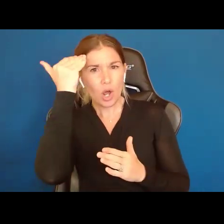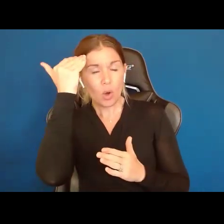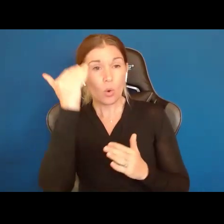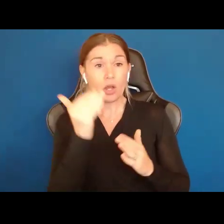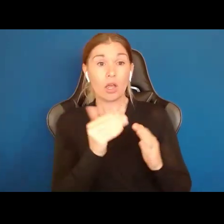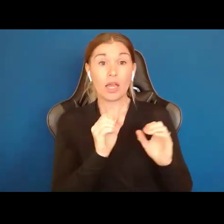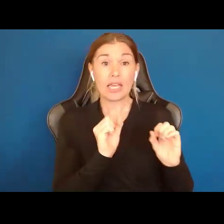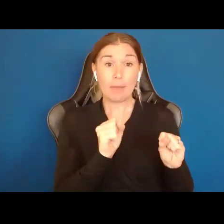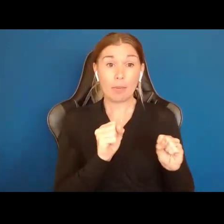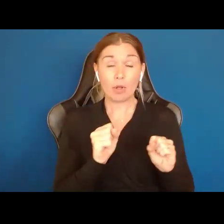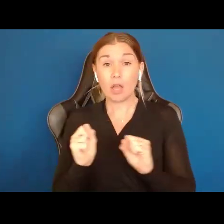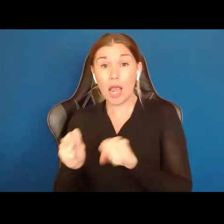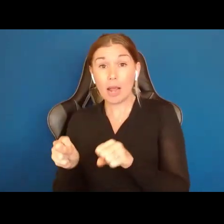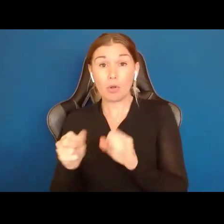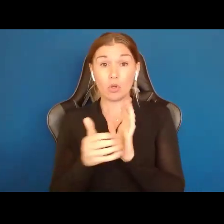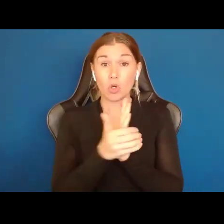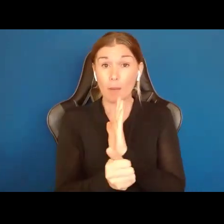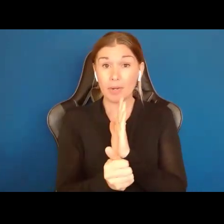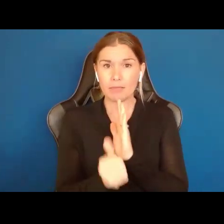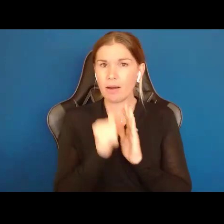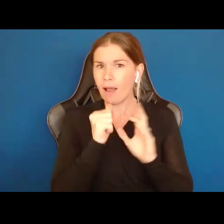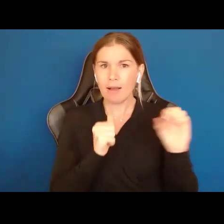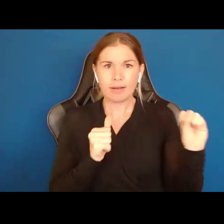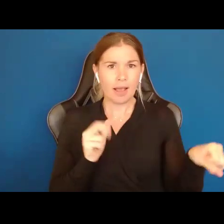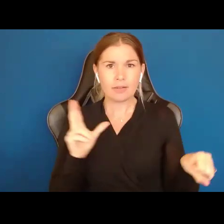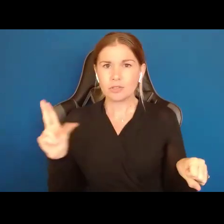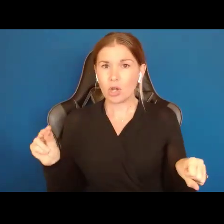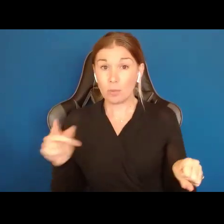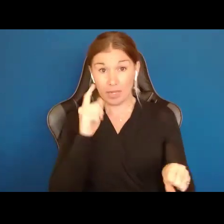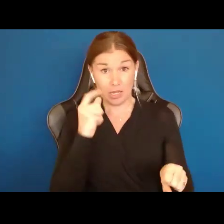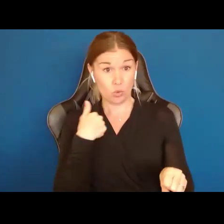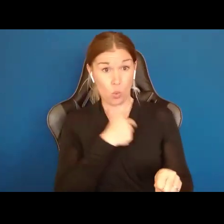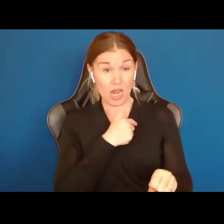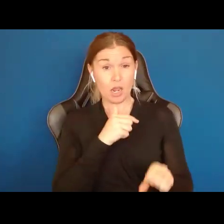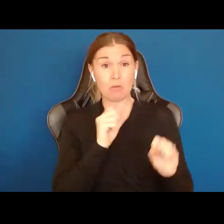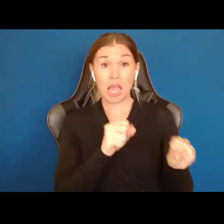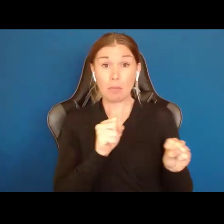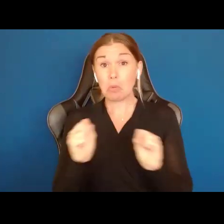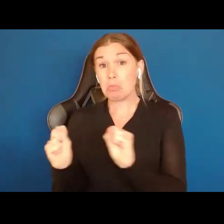is not a yes and no question. Because each and every one of us is competent and capable and able in different ways at different times.